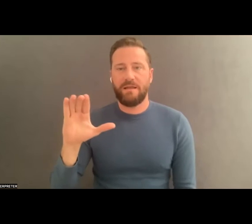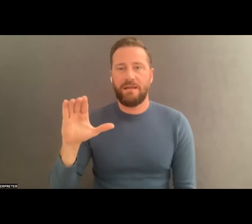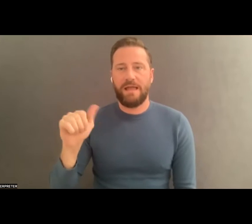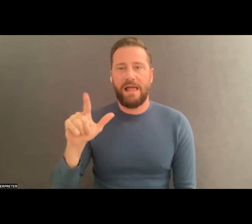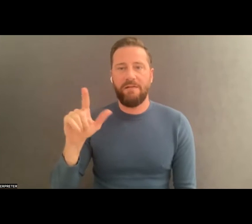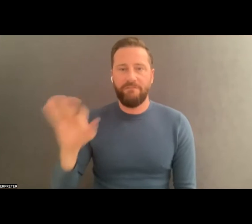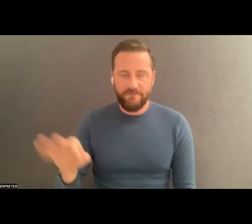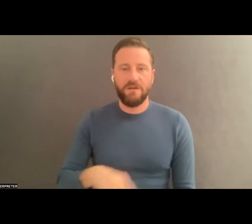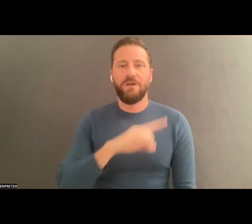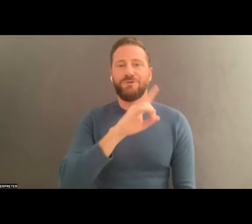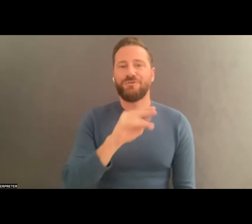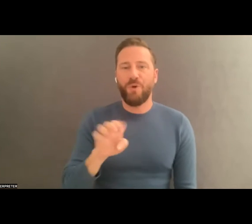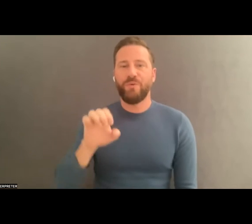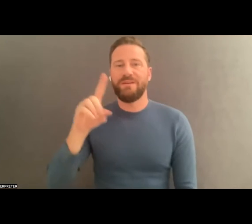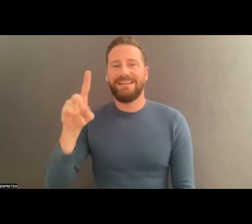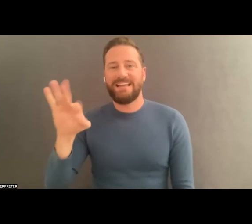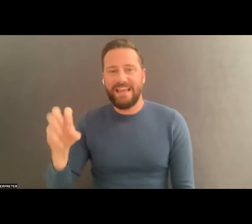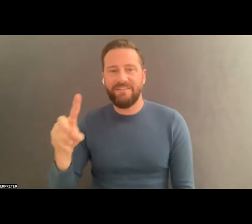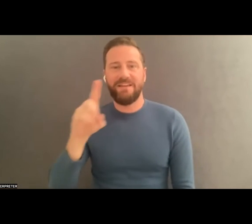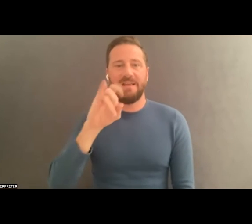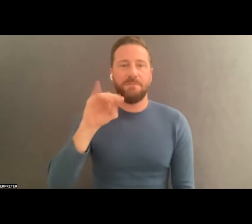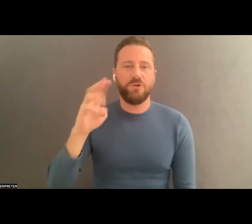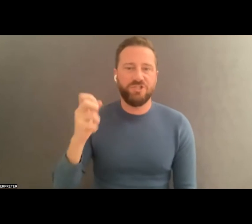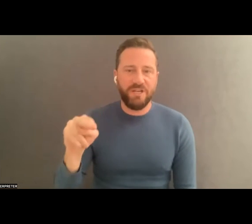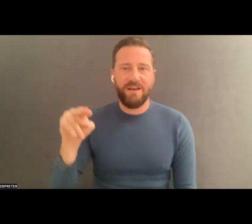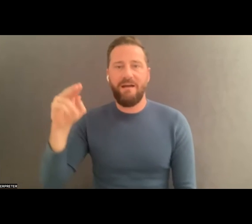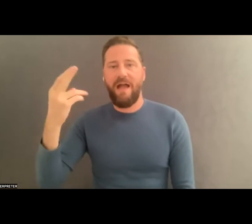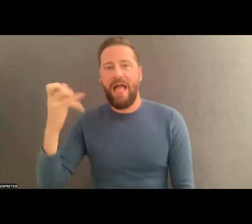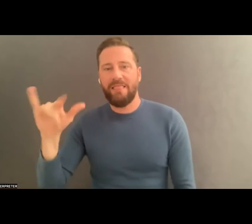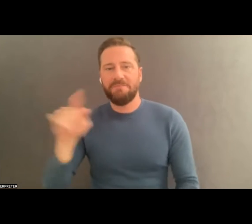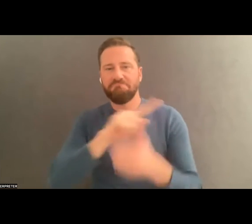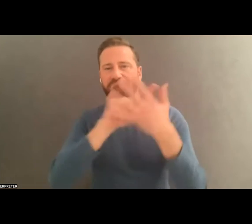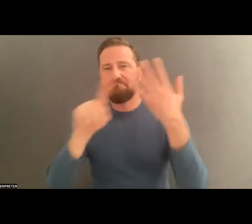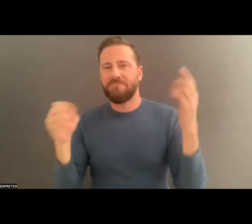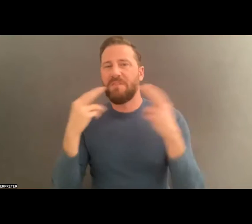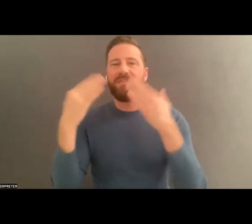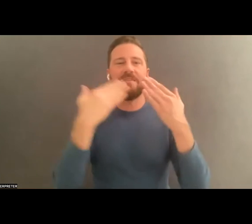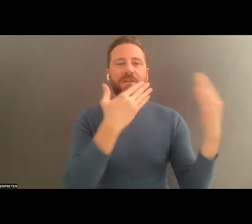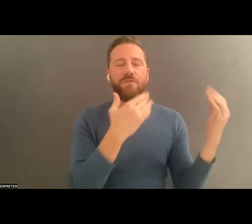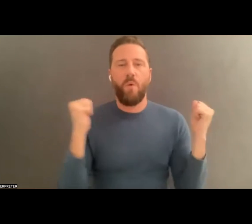, Muna, David, Imogen and Hallie for this beautiful conversation. To our ownedees, I hope you were able